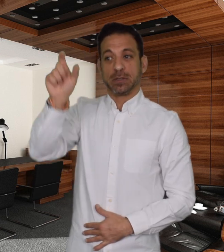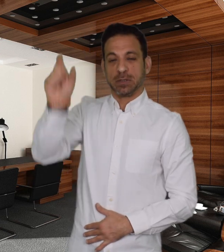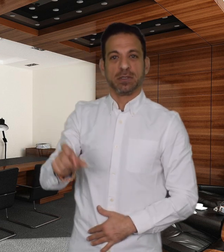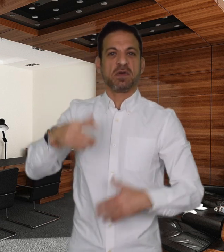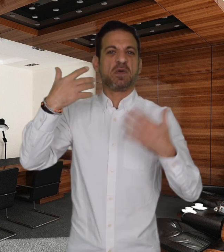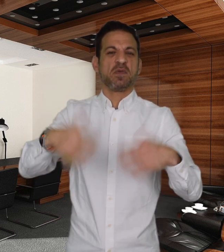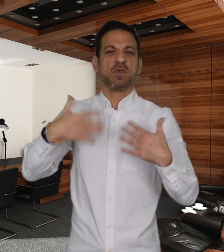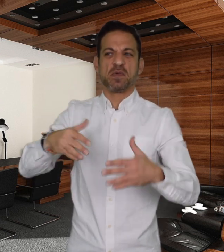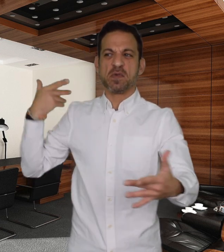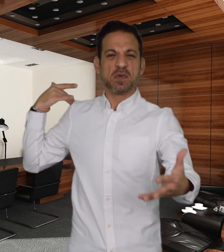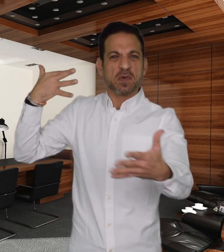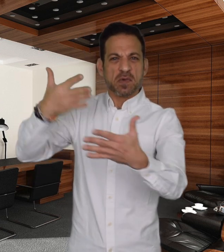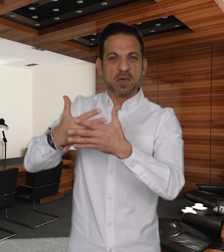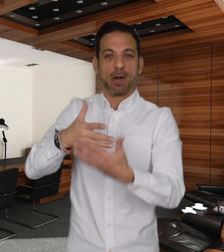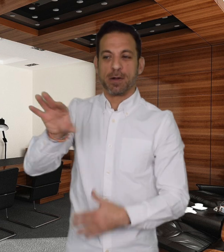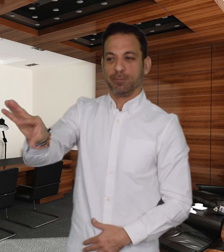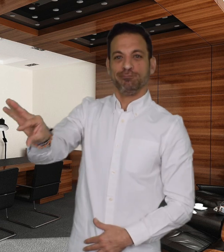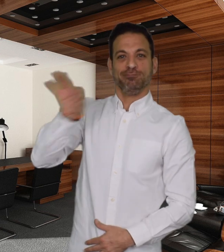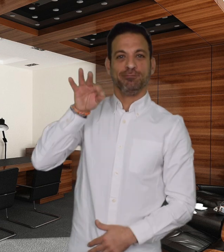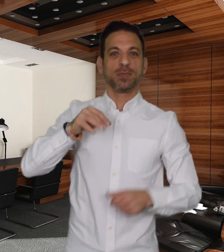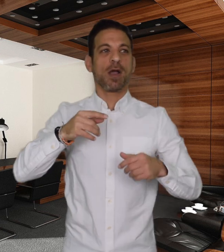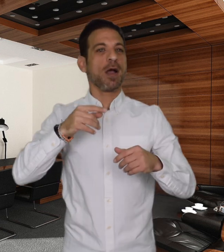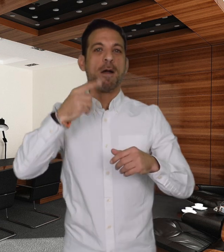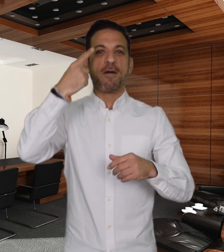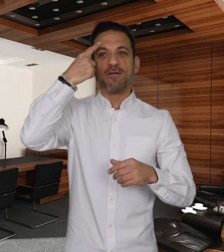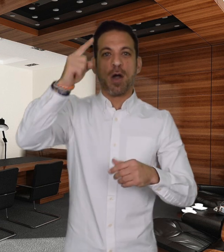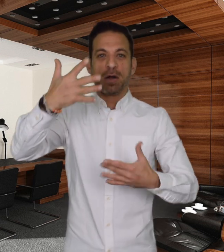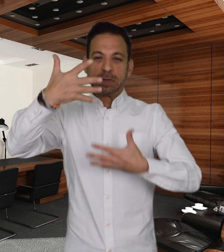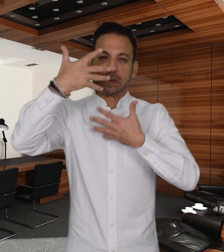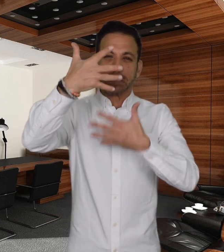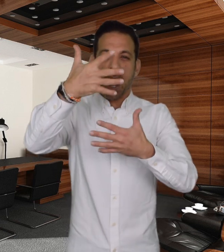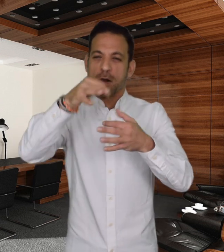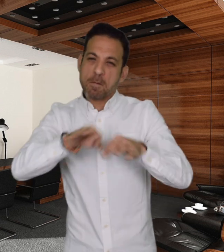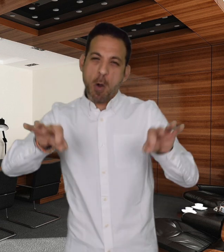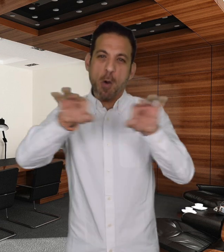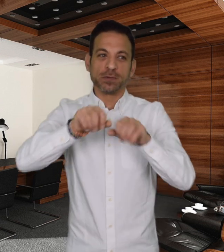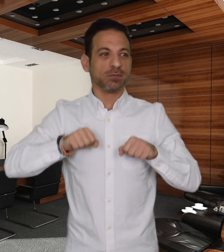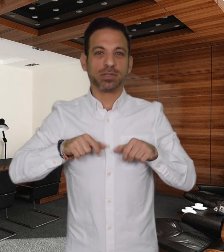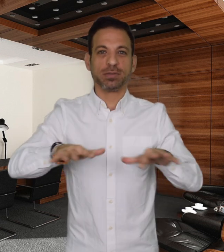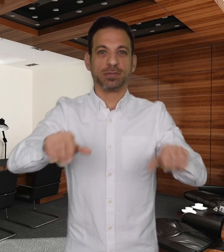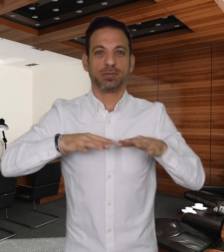PhD student Jiang was selected as one of the 10 most